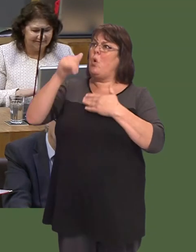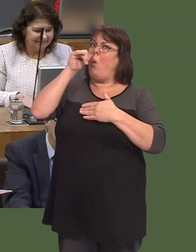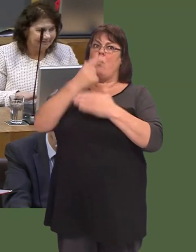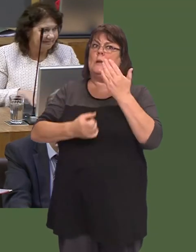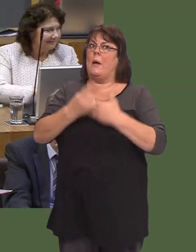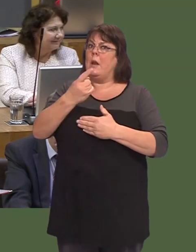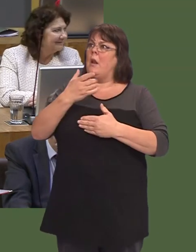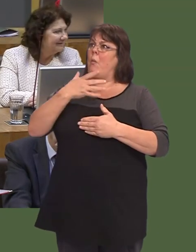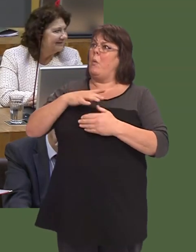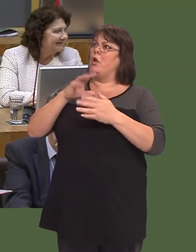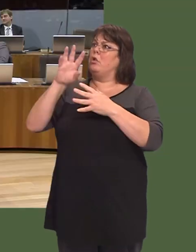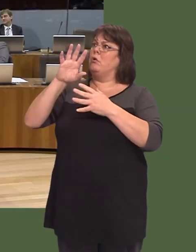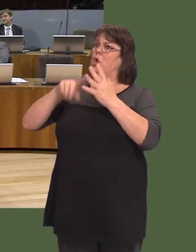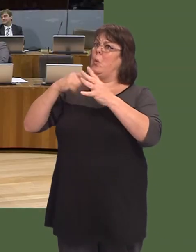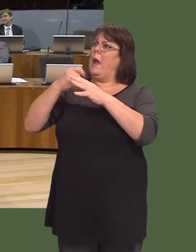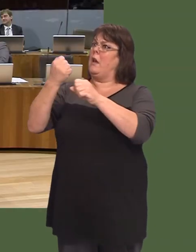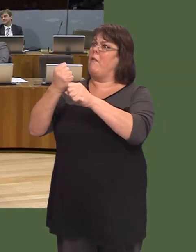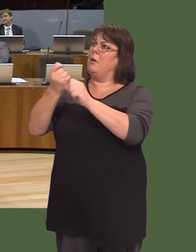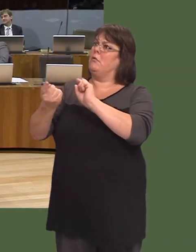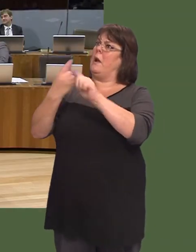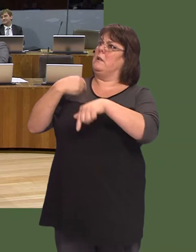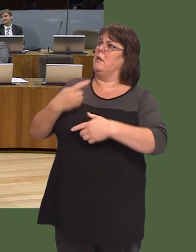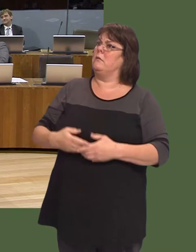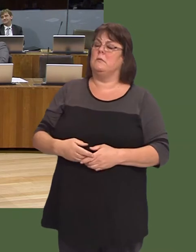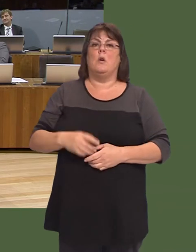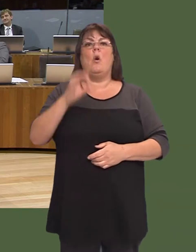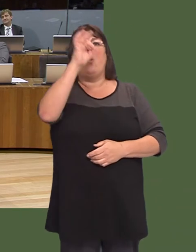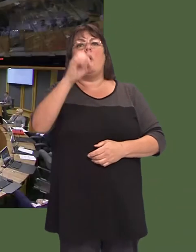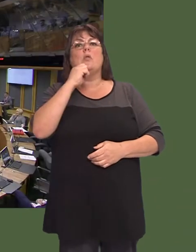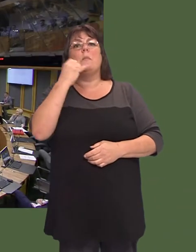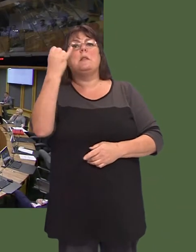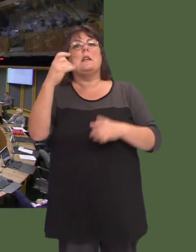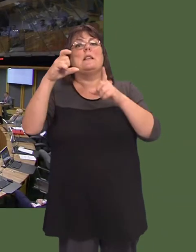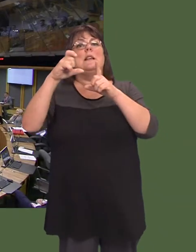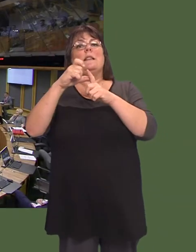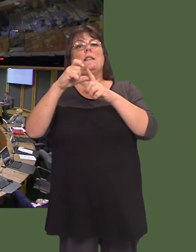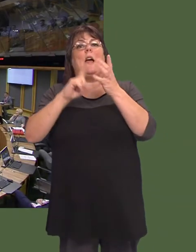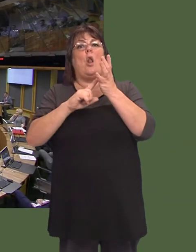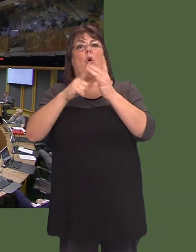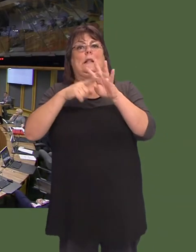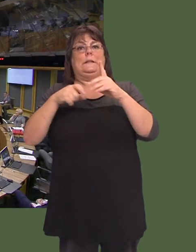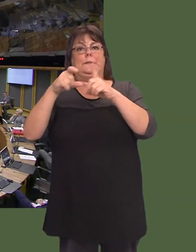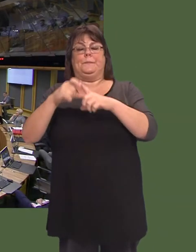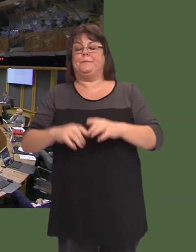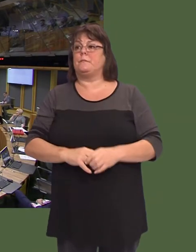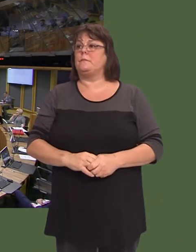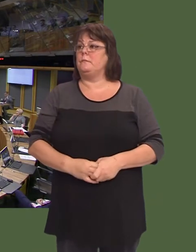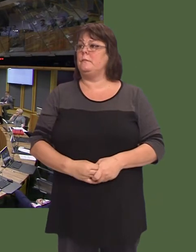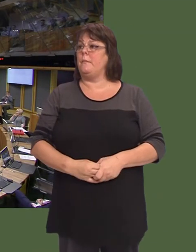of the UK Government. Dai Lloyd: 6.